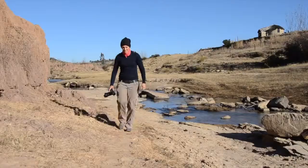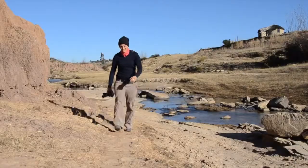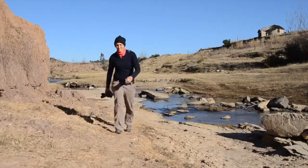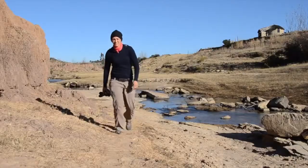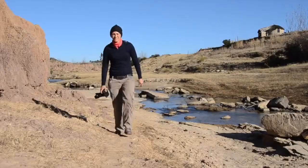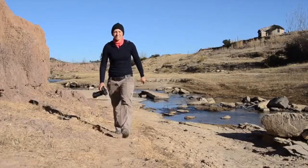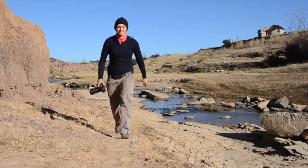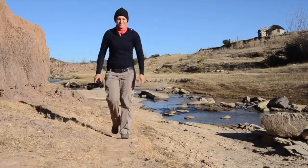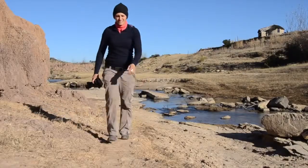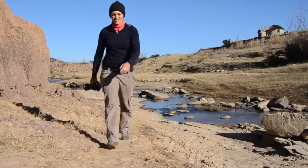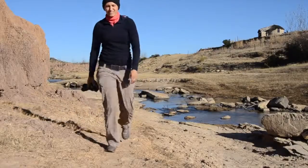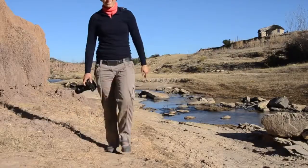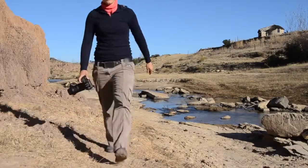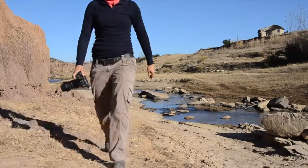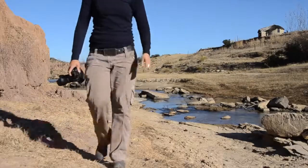Wow.